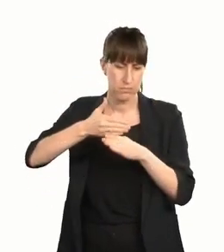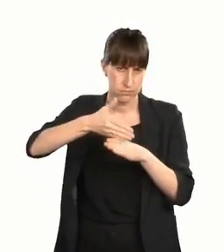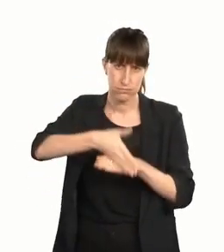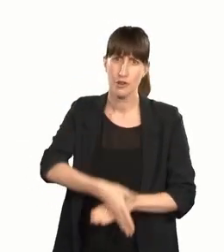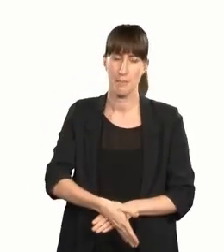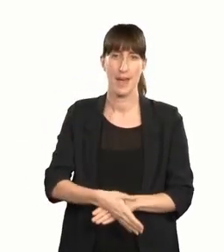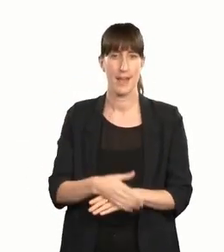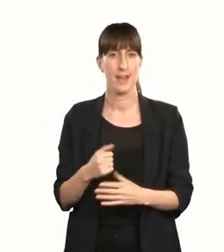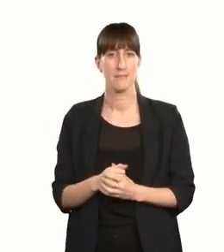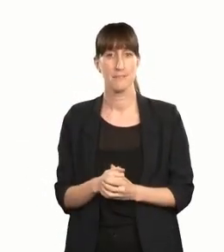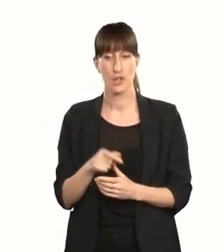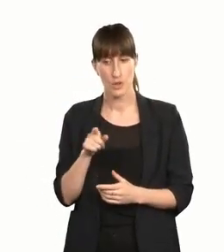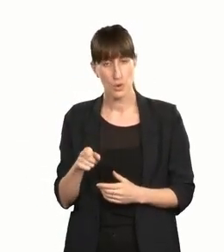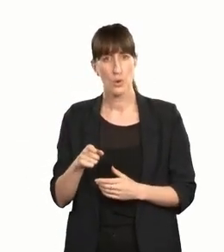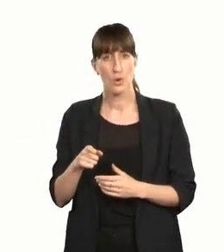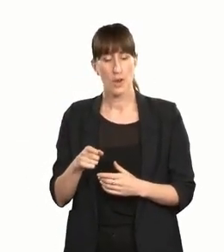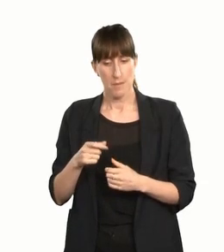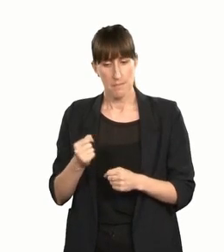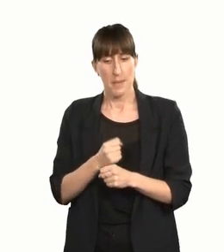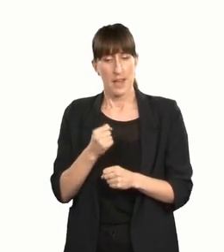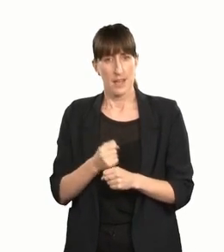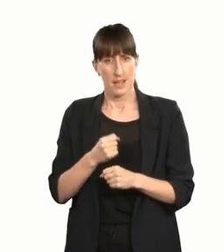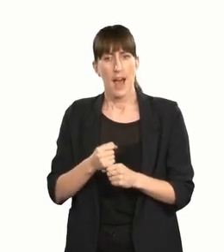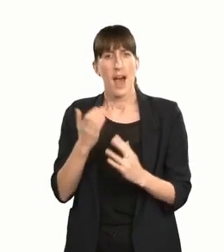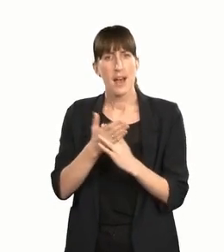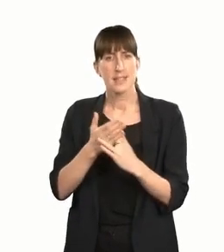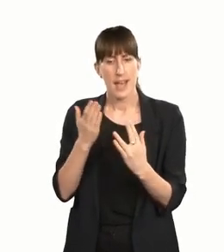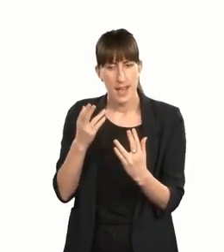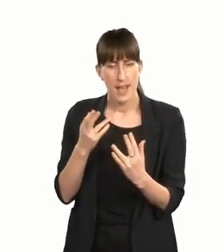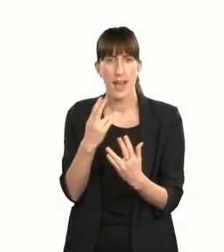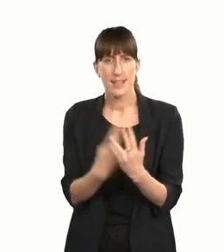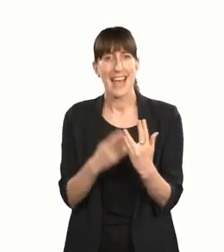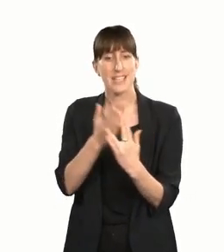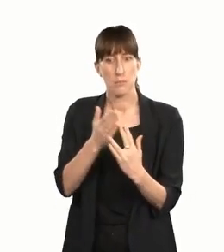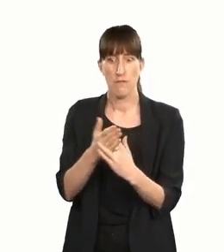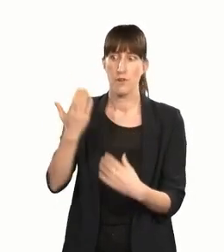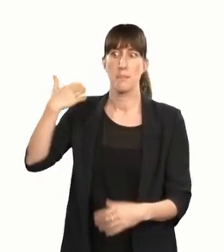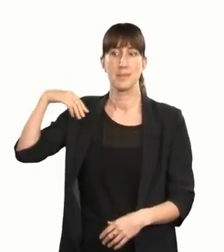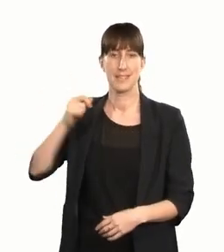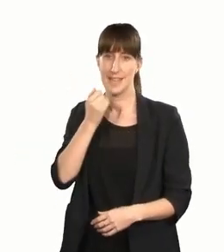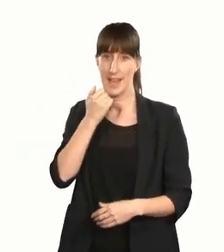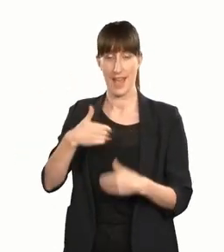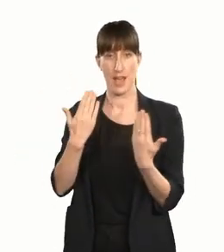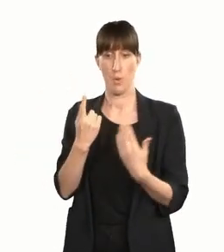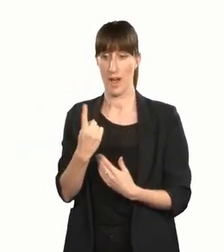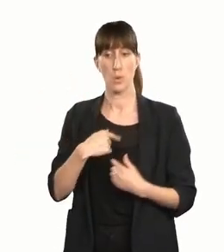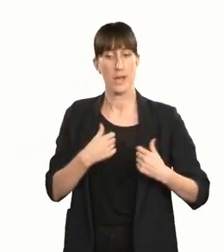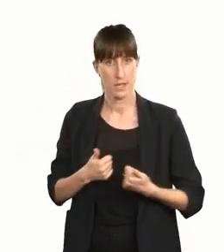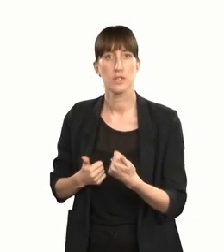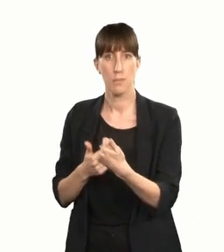Supporting your progress to make the arts accessible and inclusive from day one has been very important for us